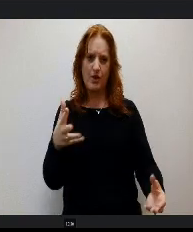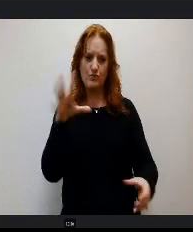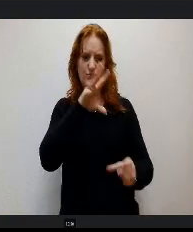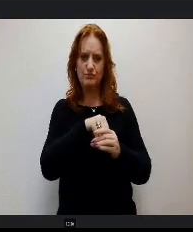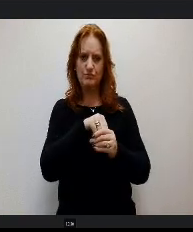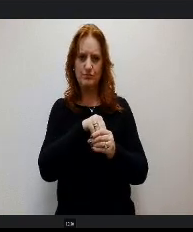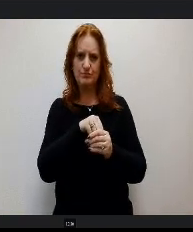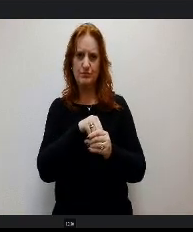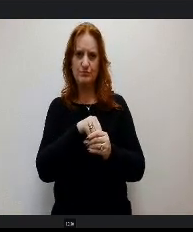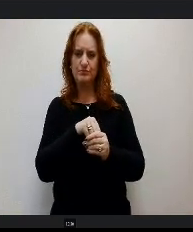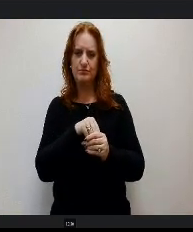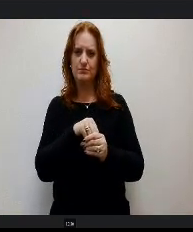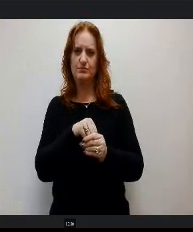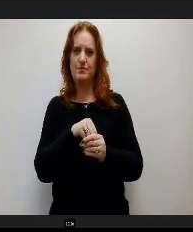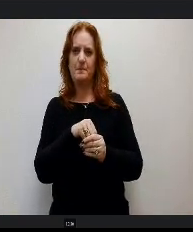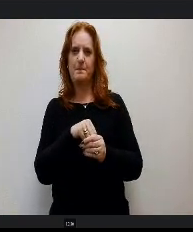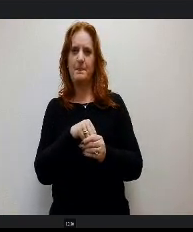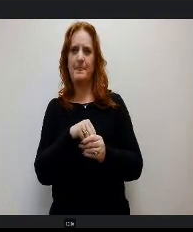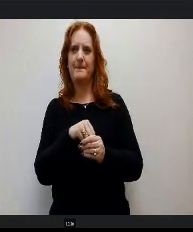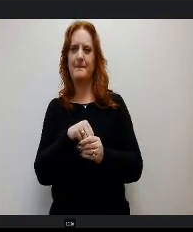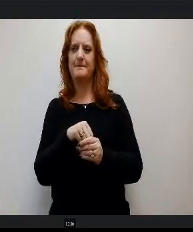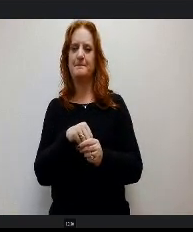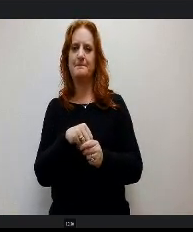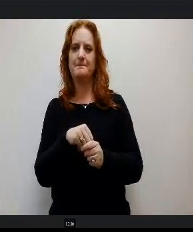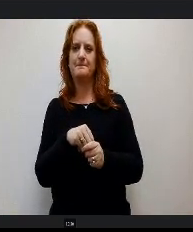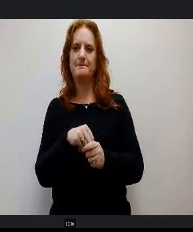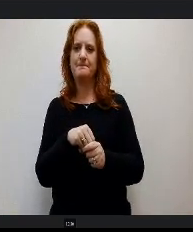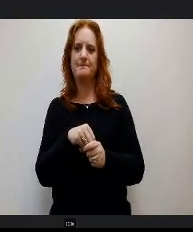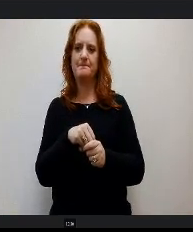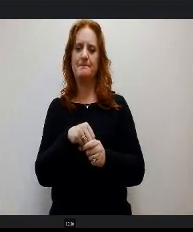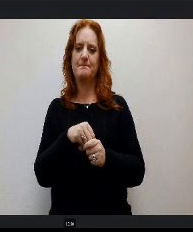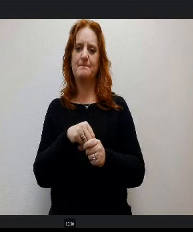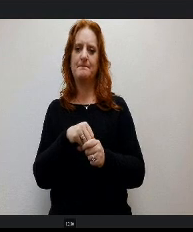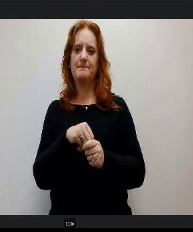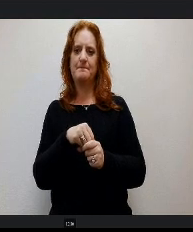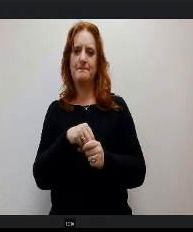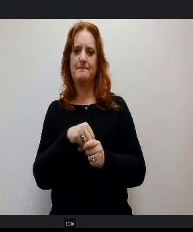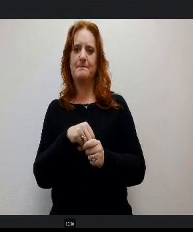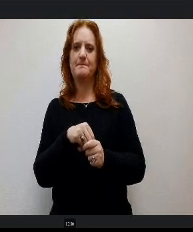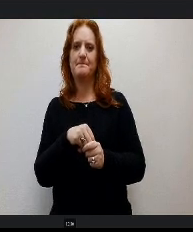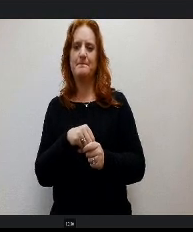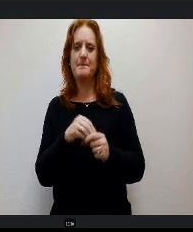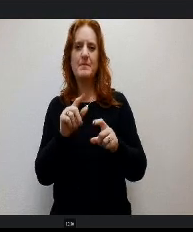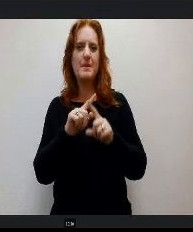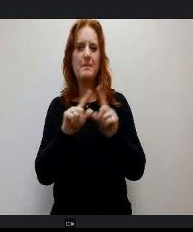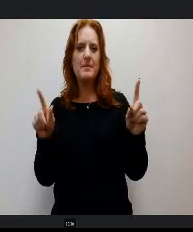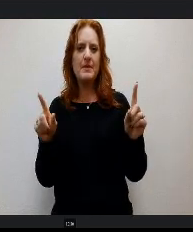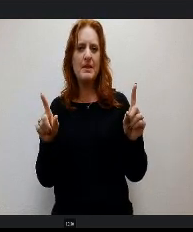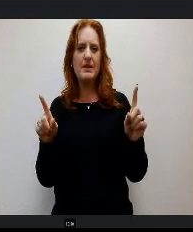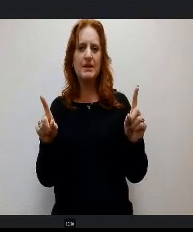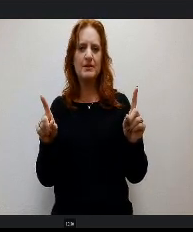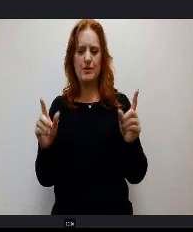Gives a lot of information as well. But this new funding school